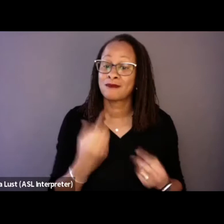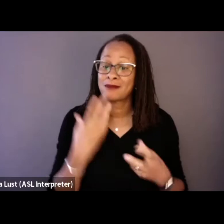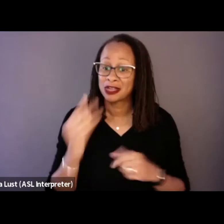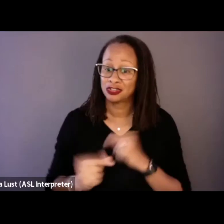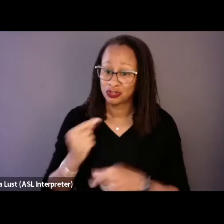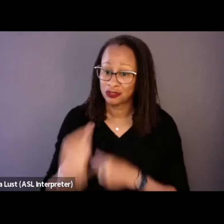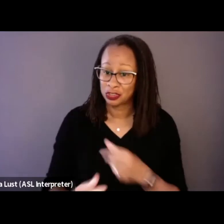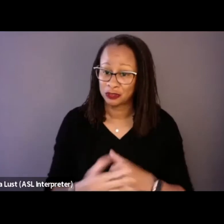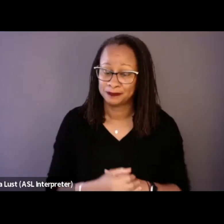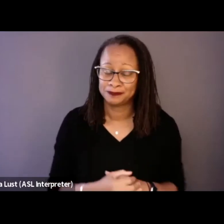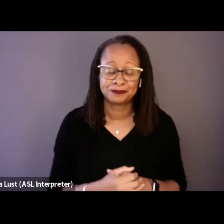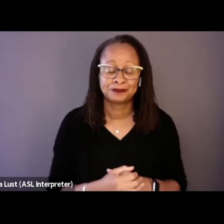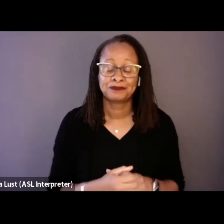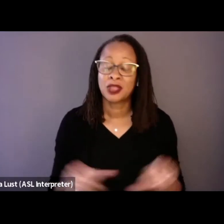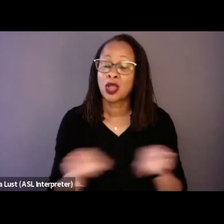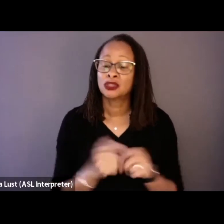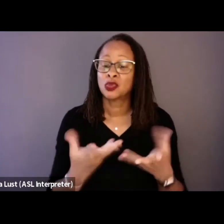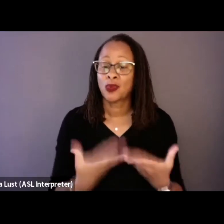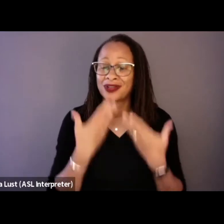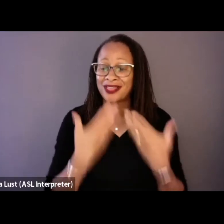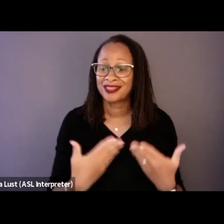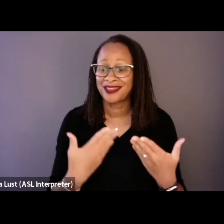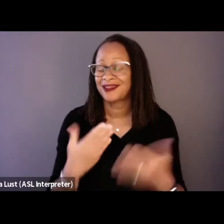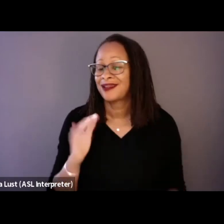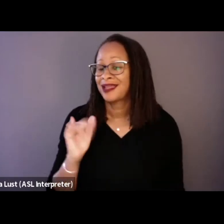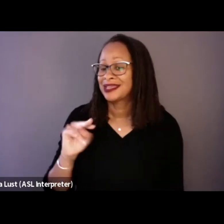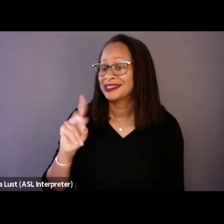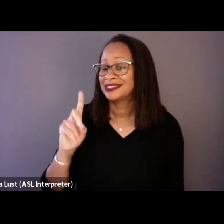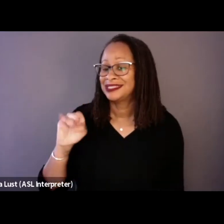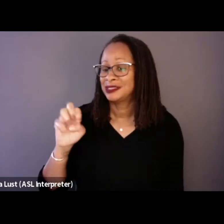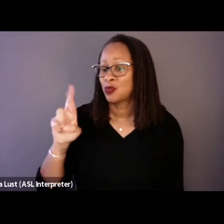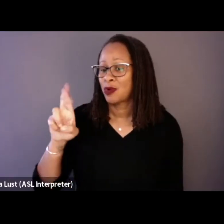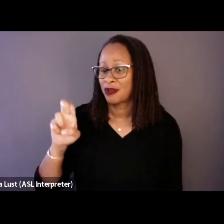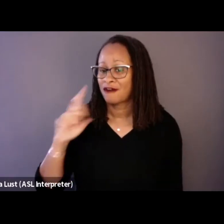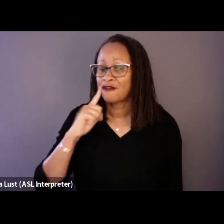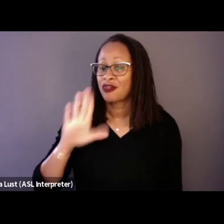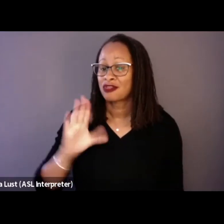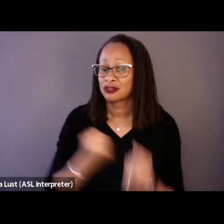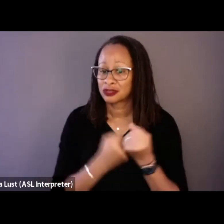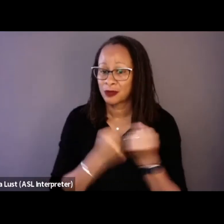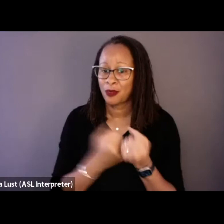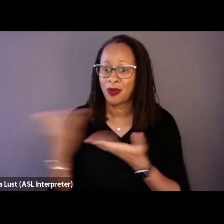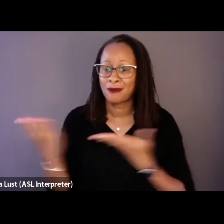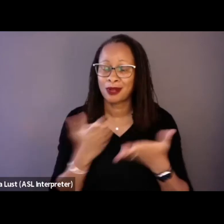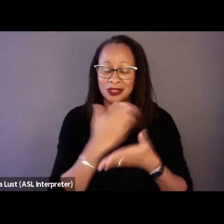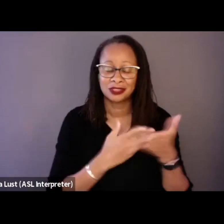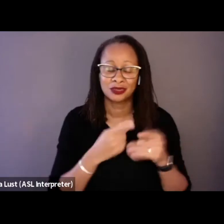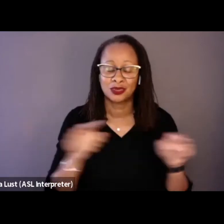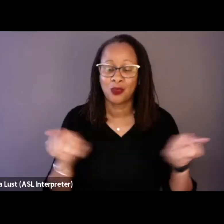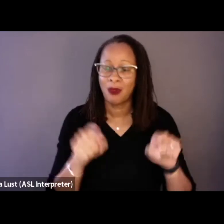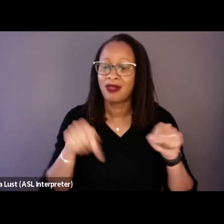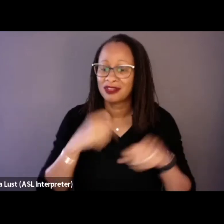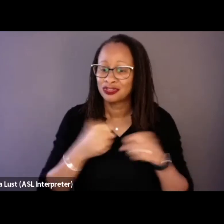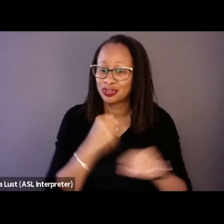I would also like to thank IndieWire for their support in bringing the series to you all this year.